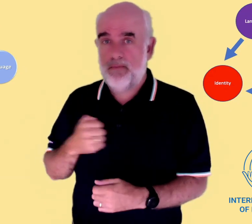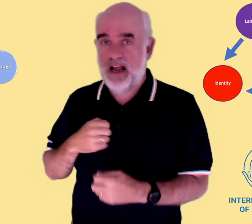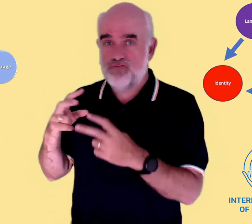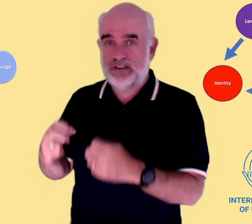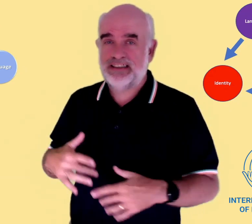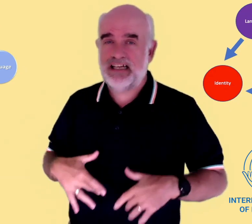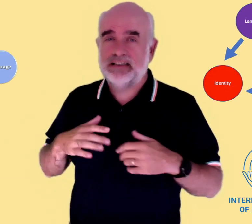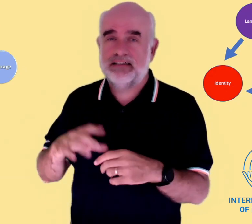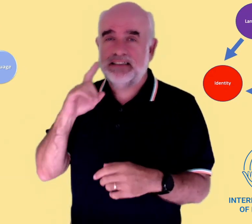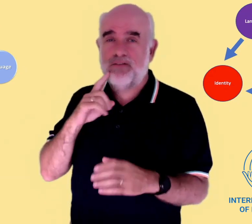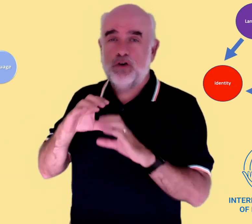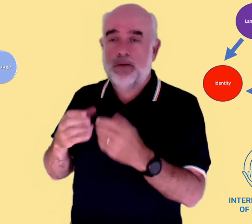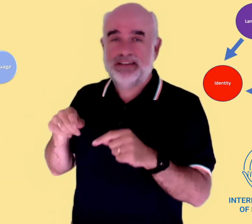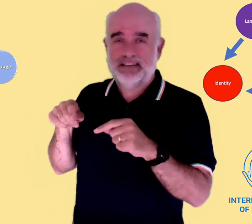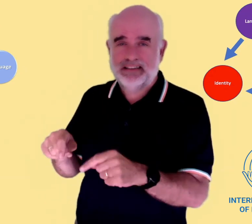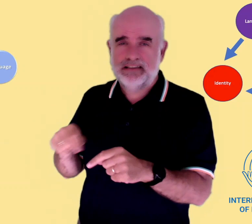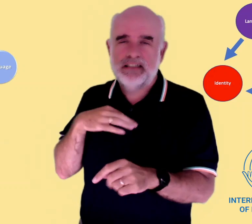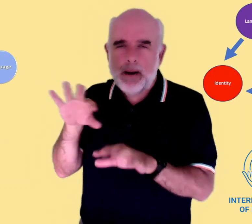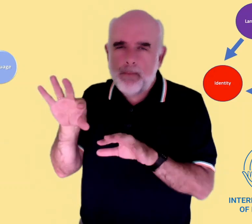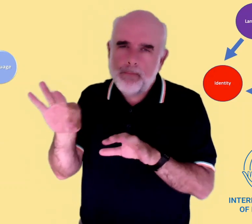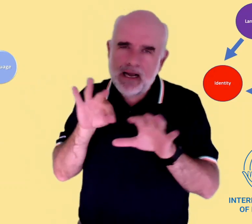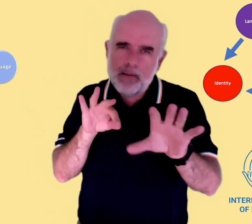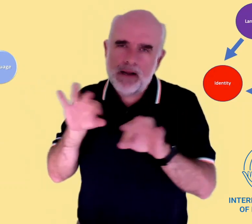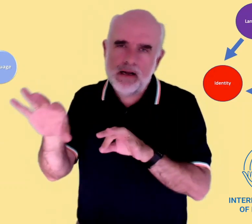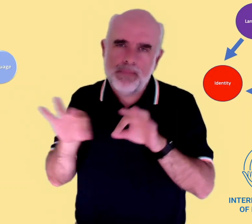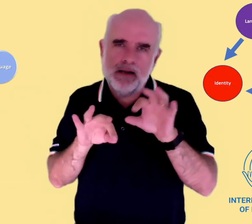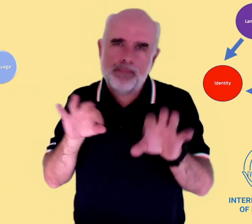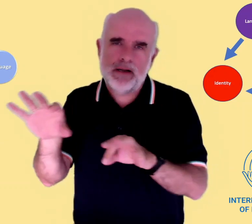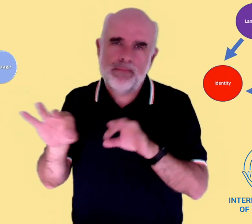'Sense of Community' survey, and of course the results I'll describe are selective.